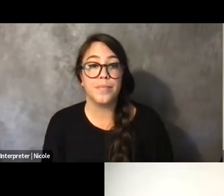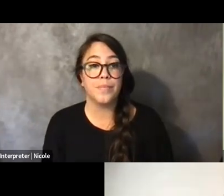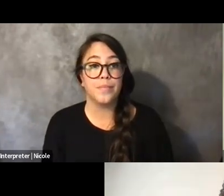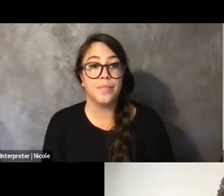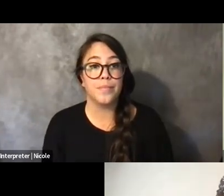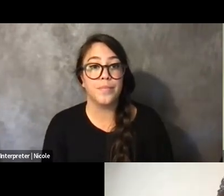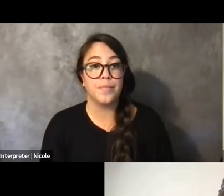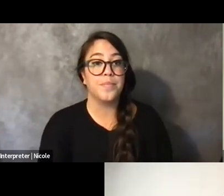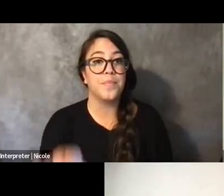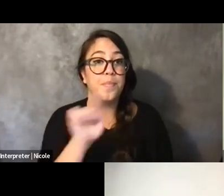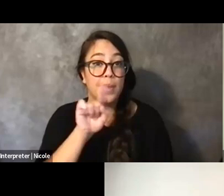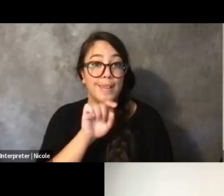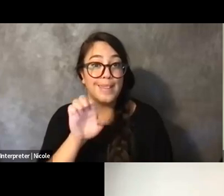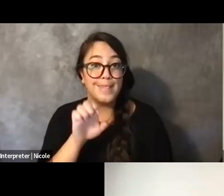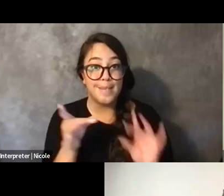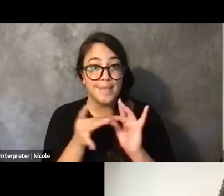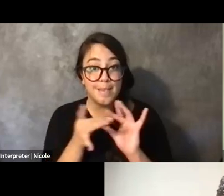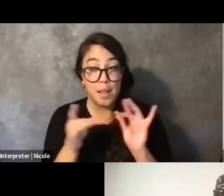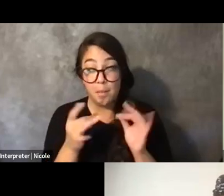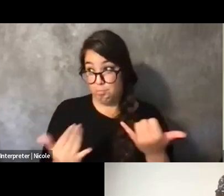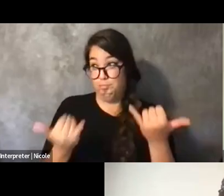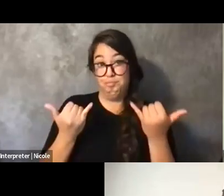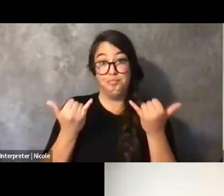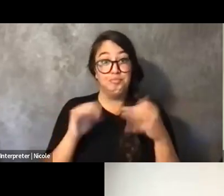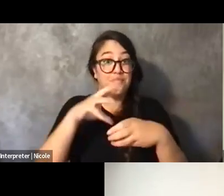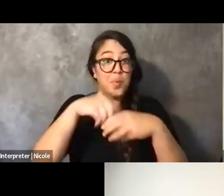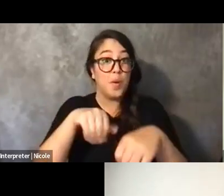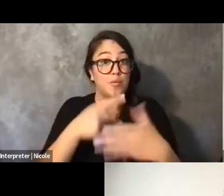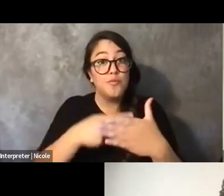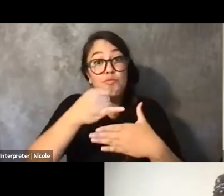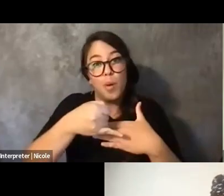I am working on a project with or designing a project